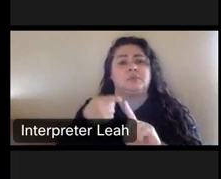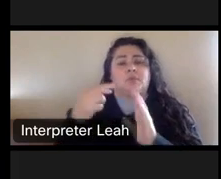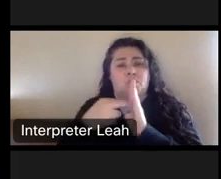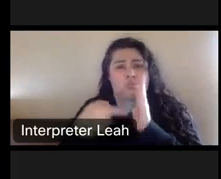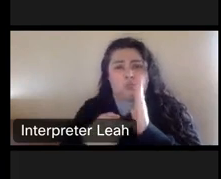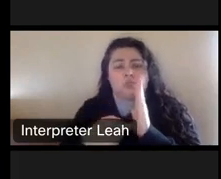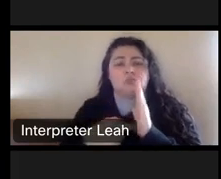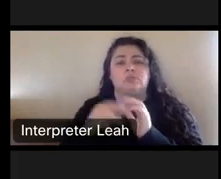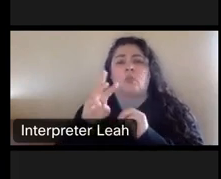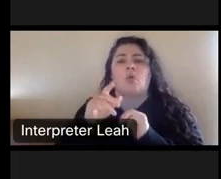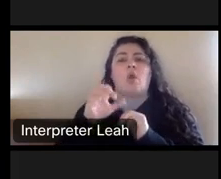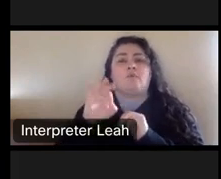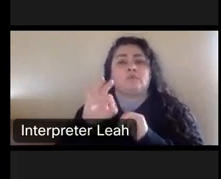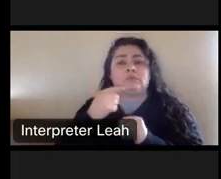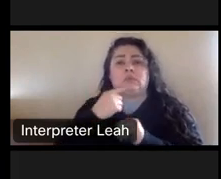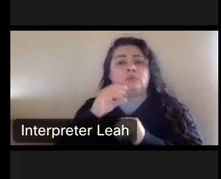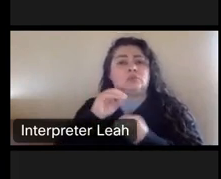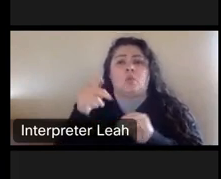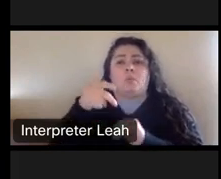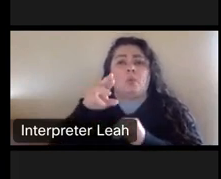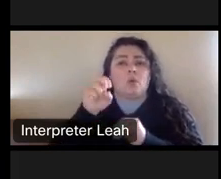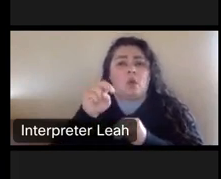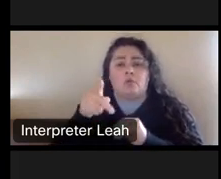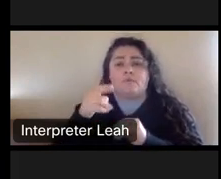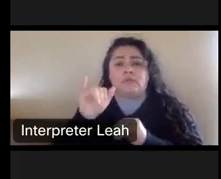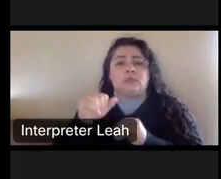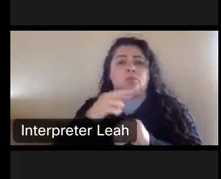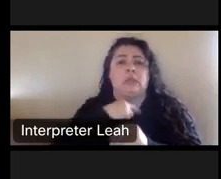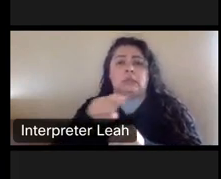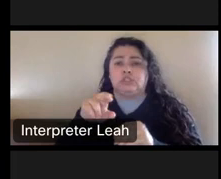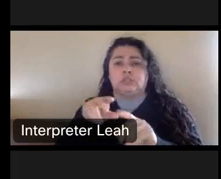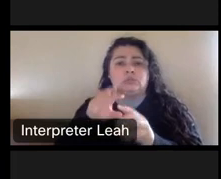wolkoff had said, no pornography. No. Religious contact. Not the content nothing political.